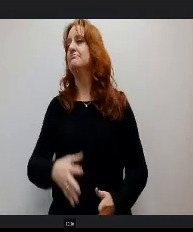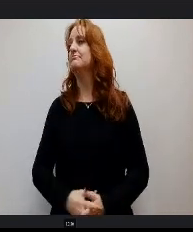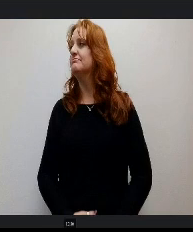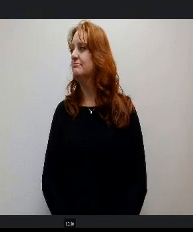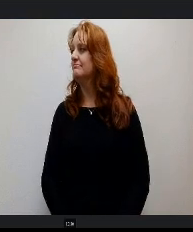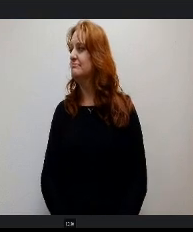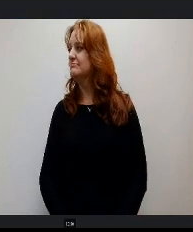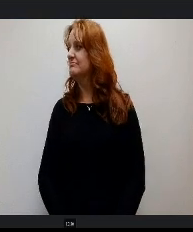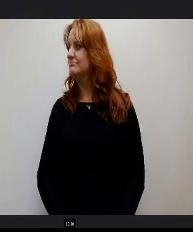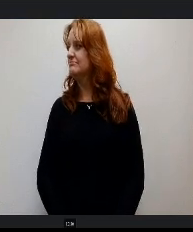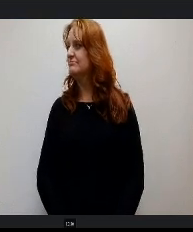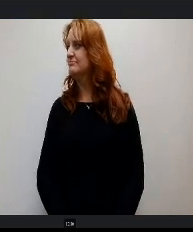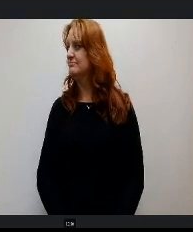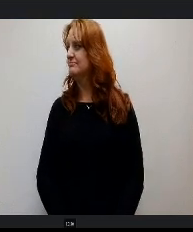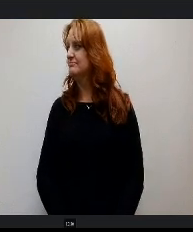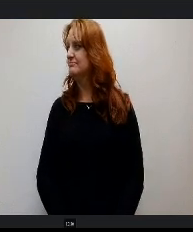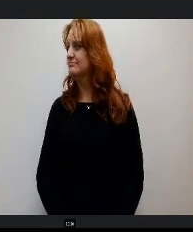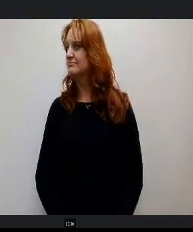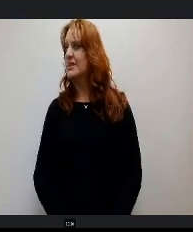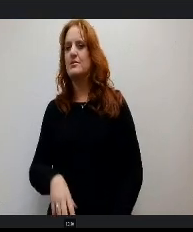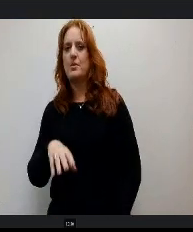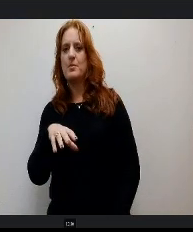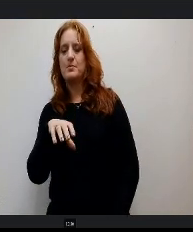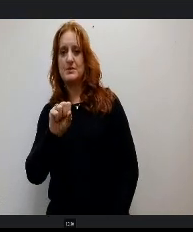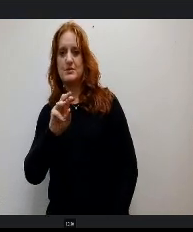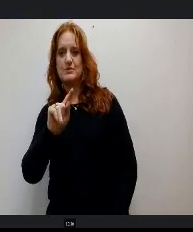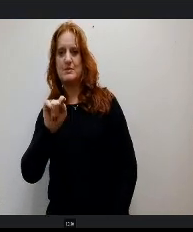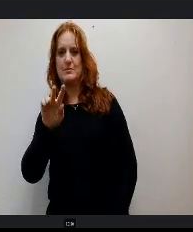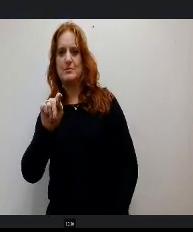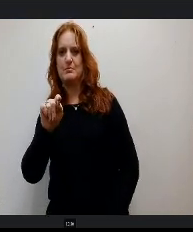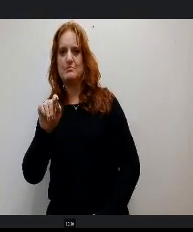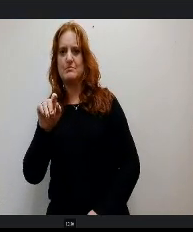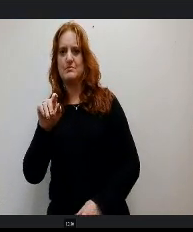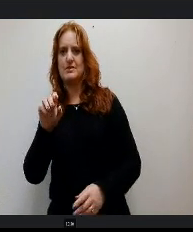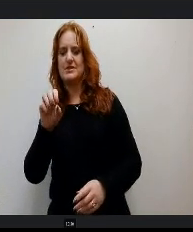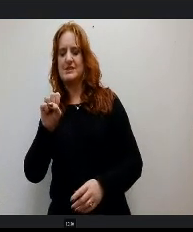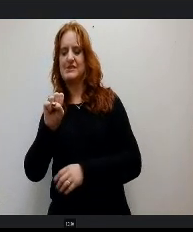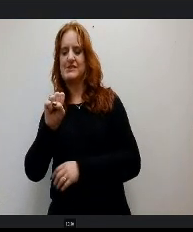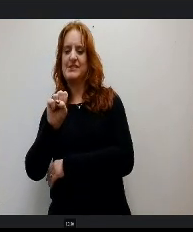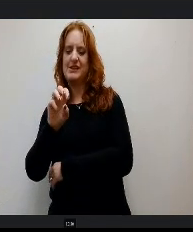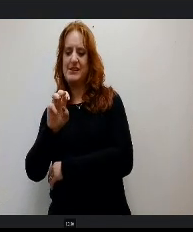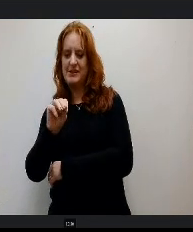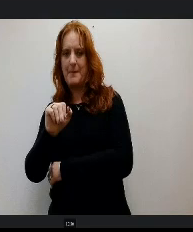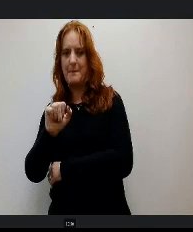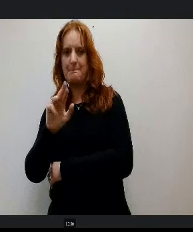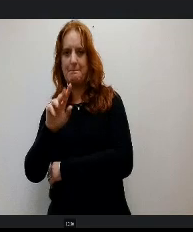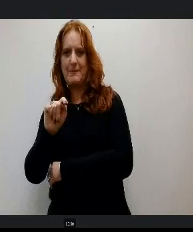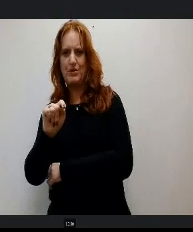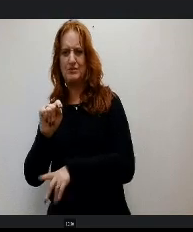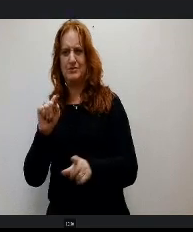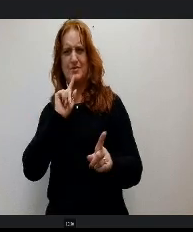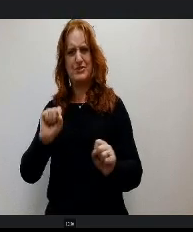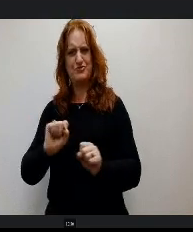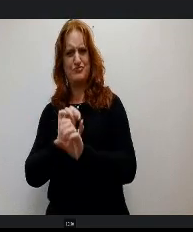So, Mr. Smart, you can. Sorry, I just want to make sure the board is clear how would